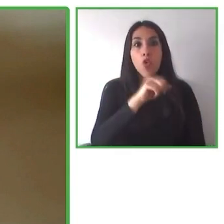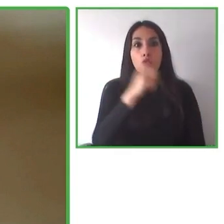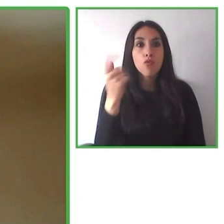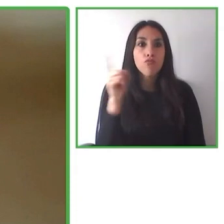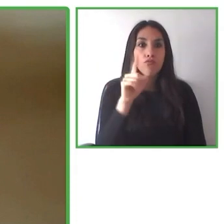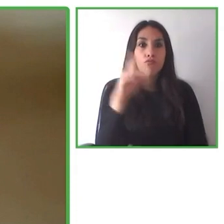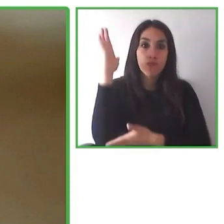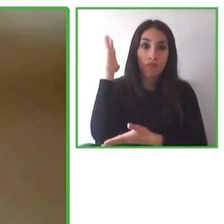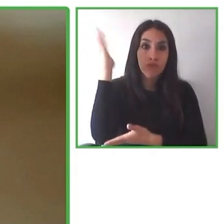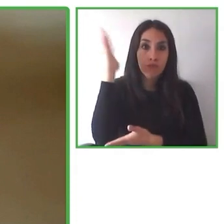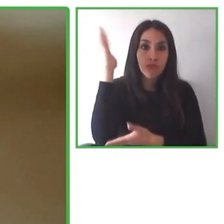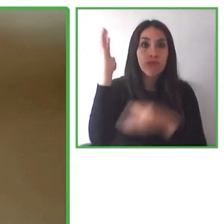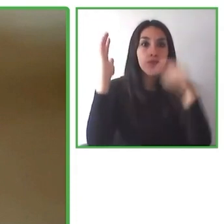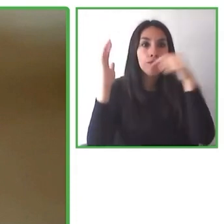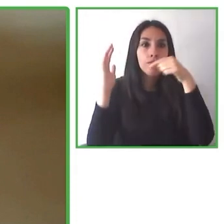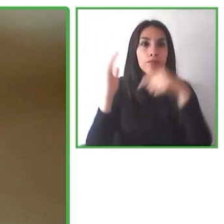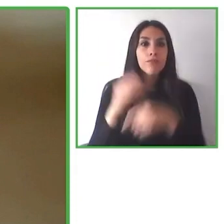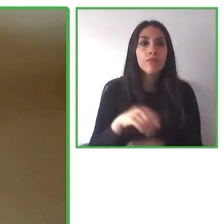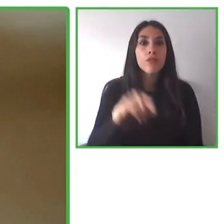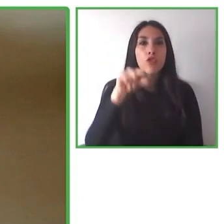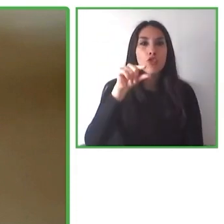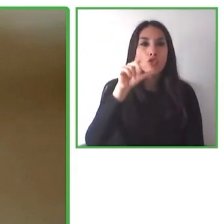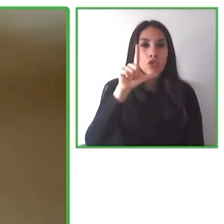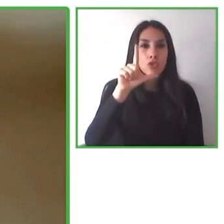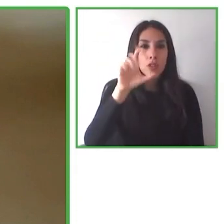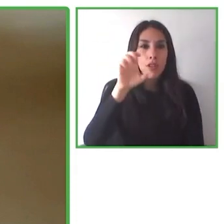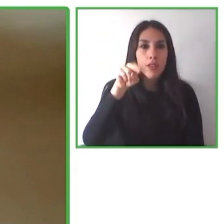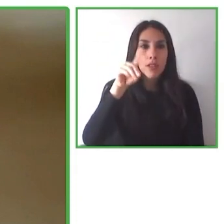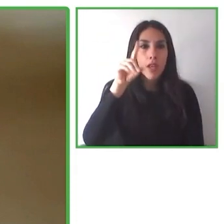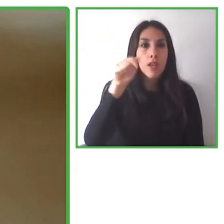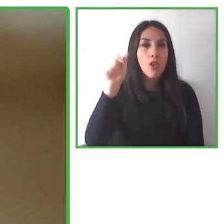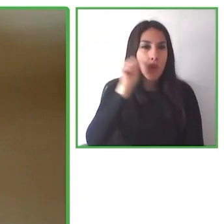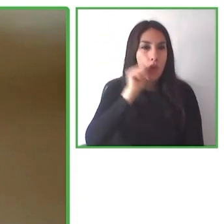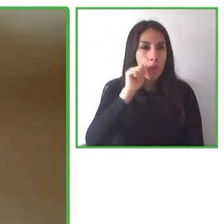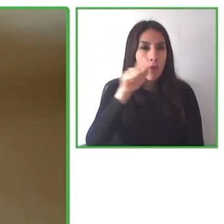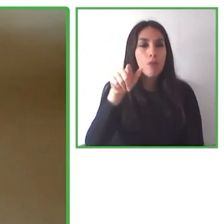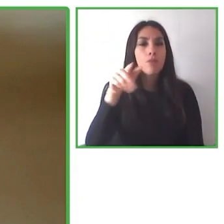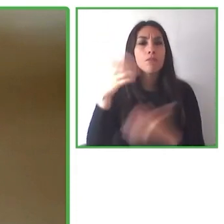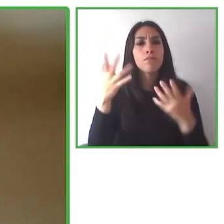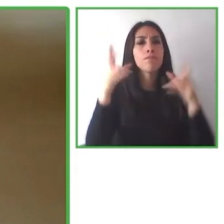from Glenda Durán, who is going to talk about the Hiking